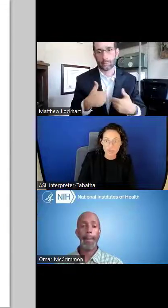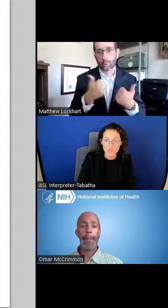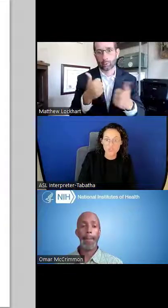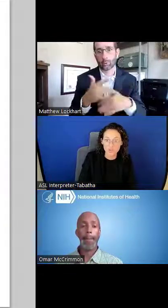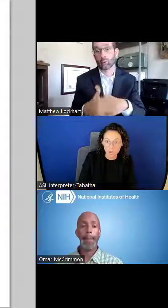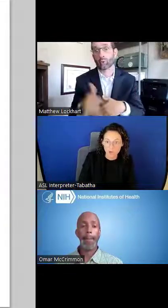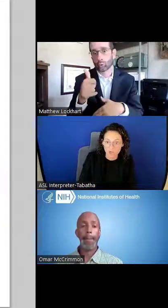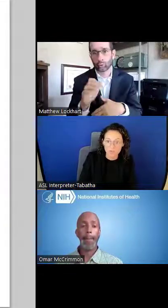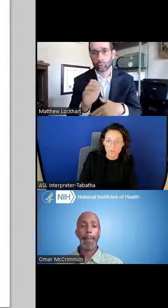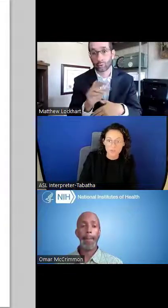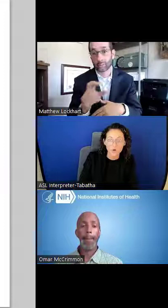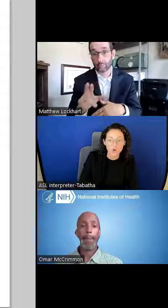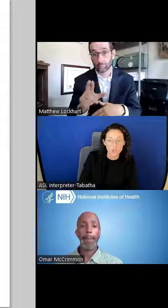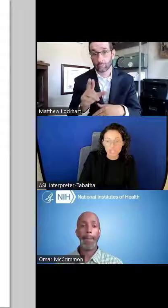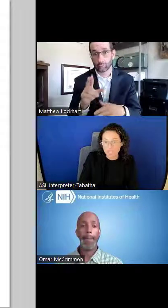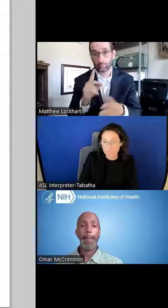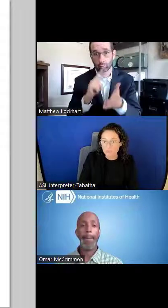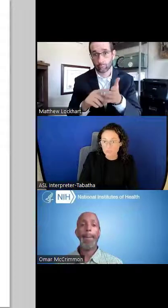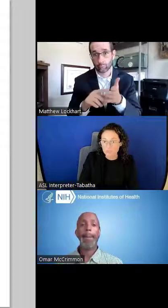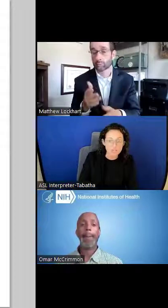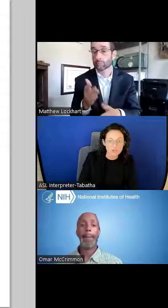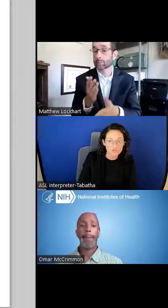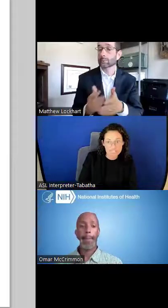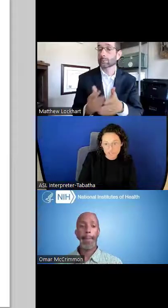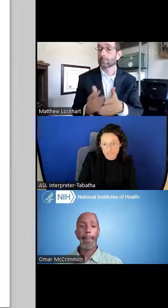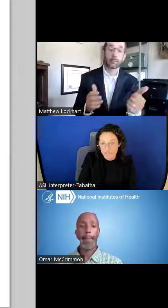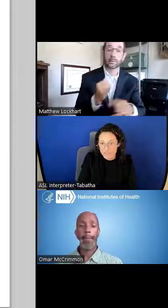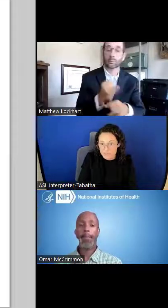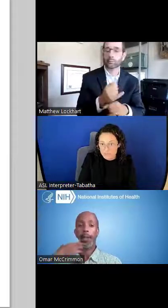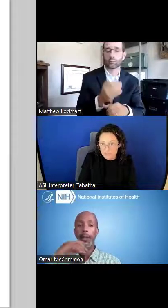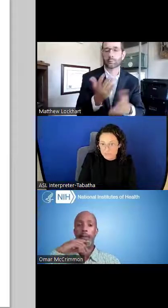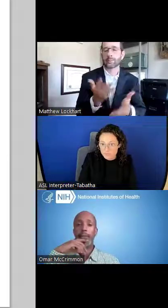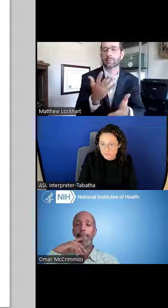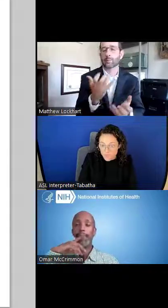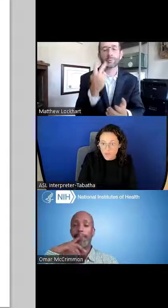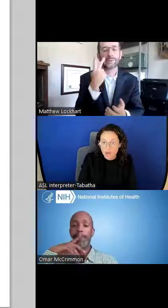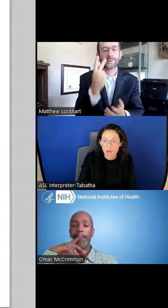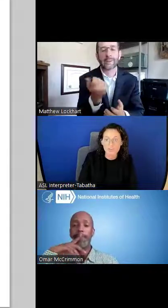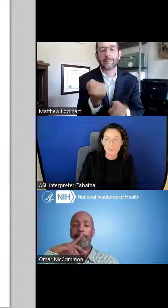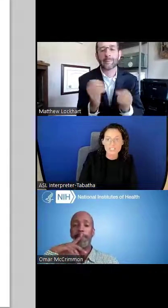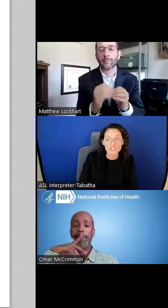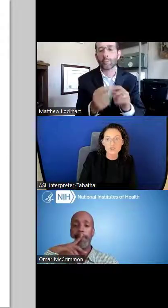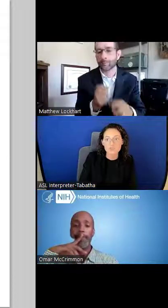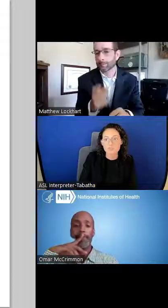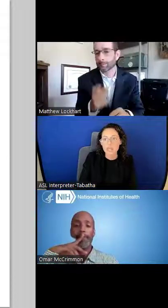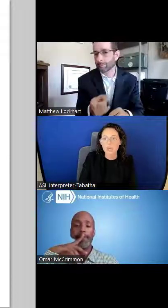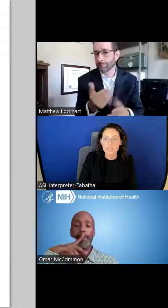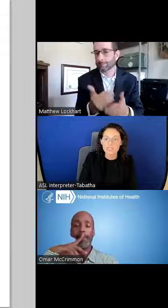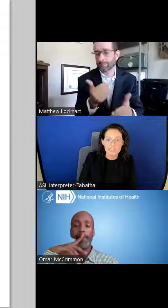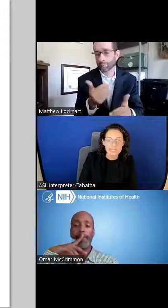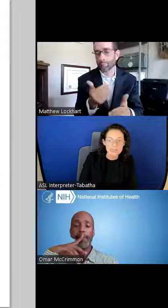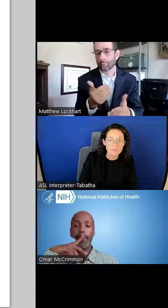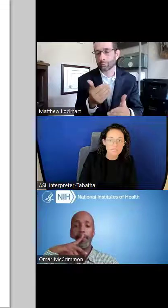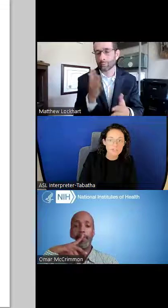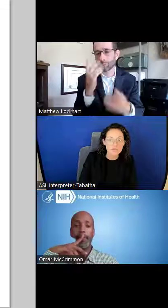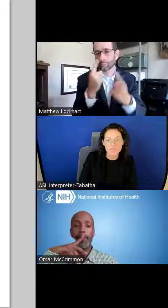to support earlier career researchers. Other institutes may want to see individuals